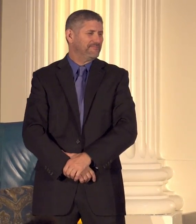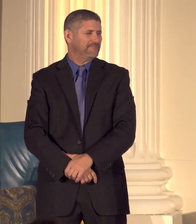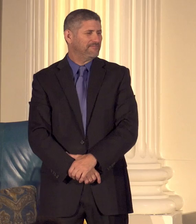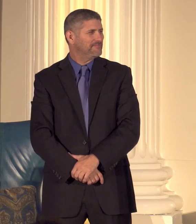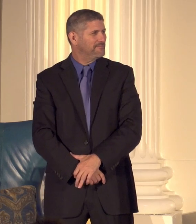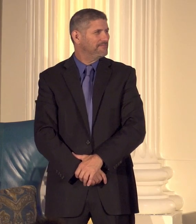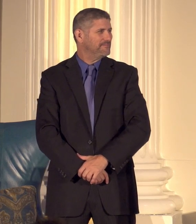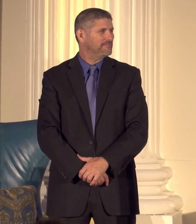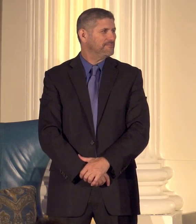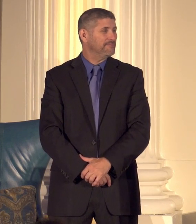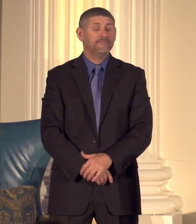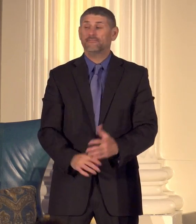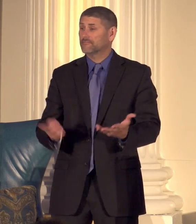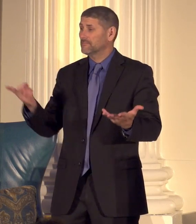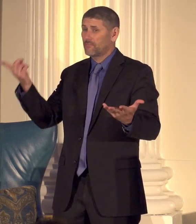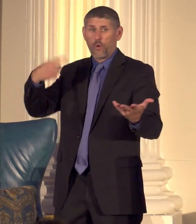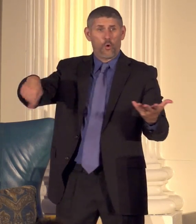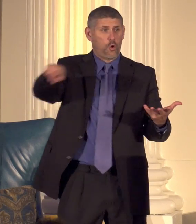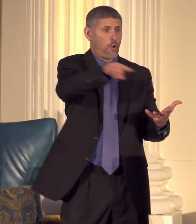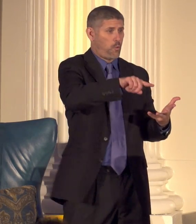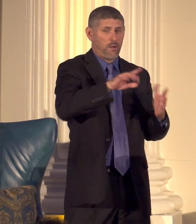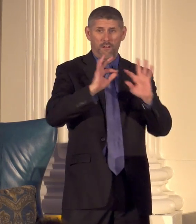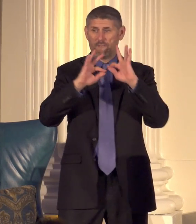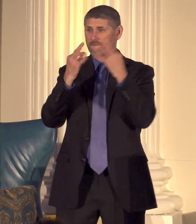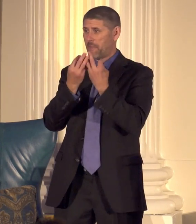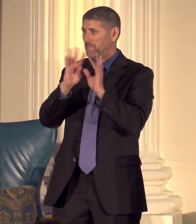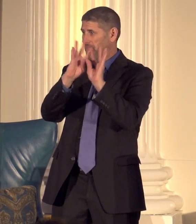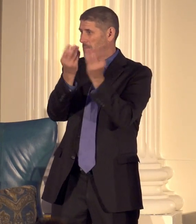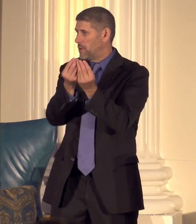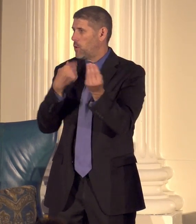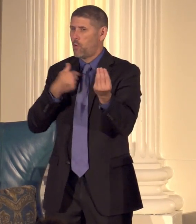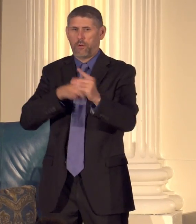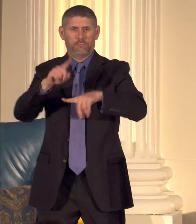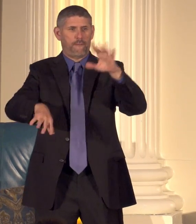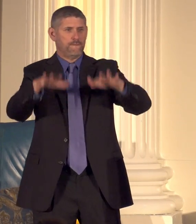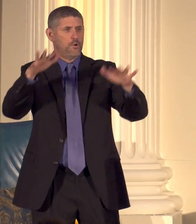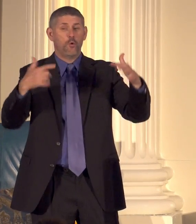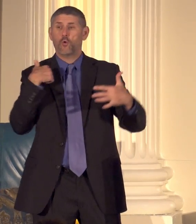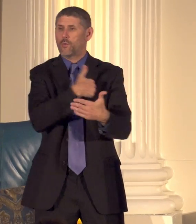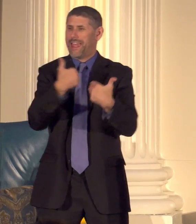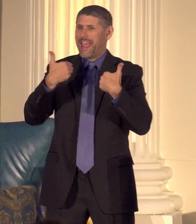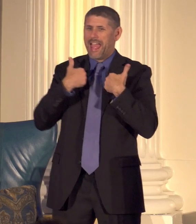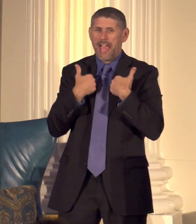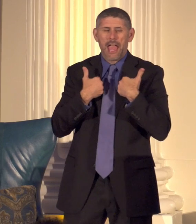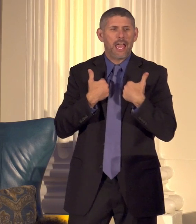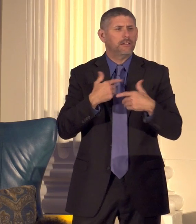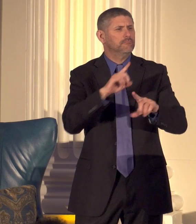we are a family were diverse family we have every hue of sexual preferences